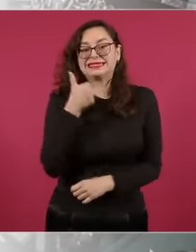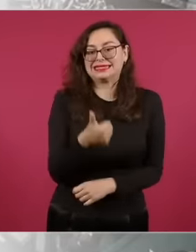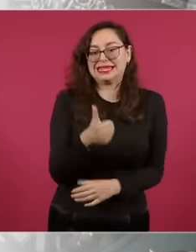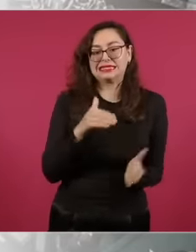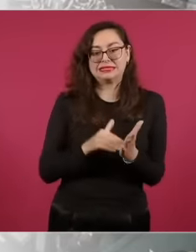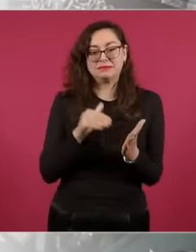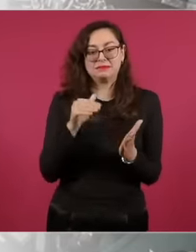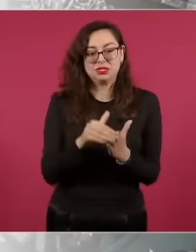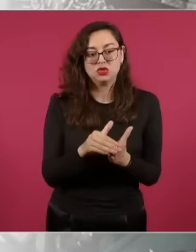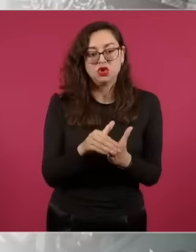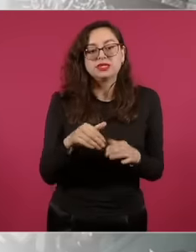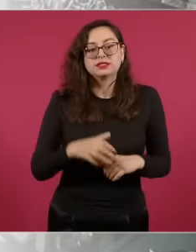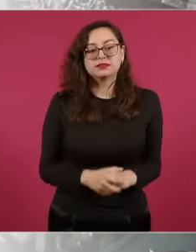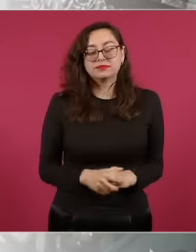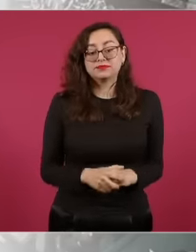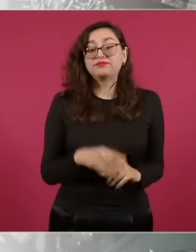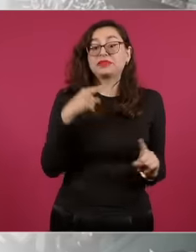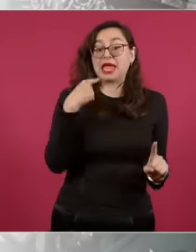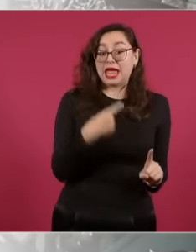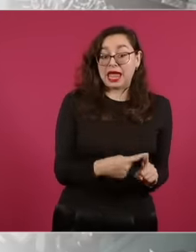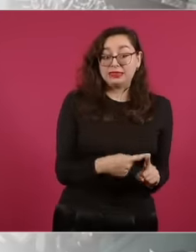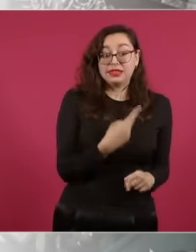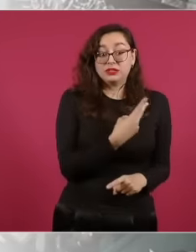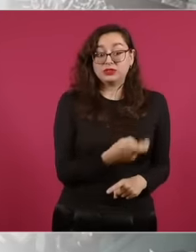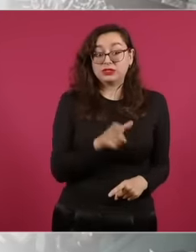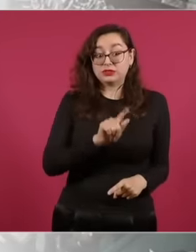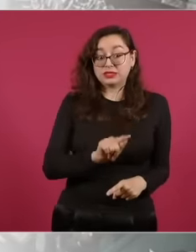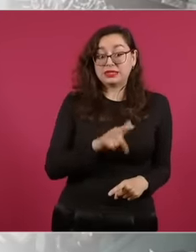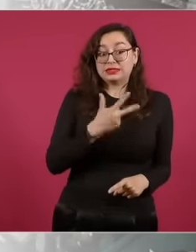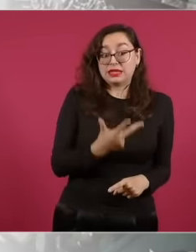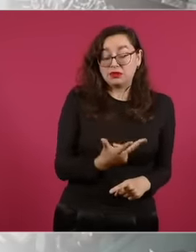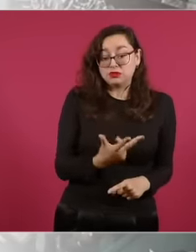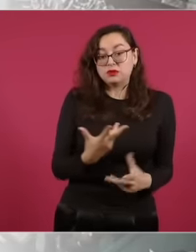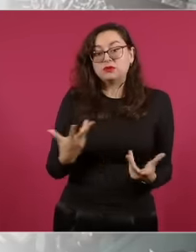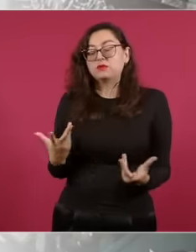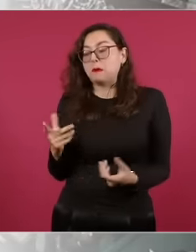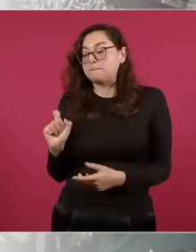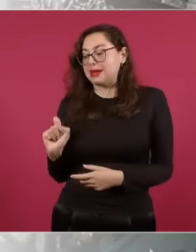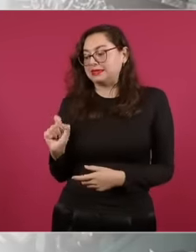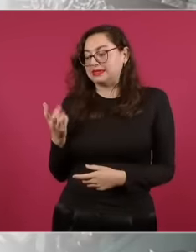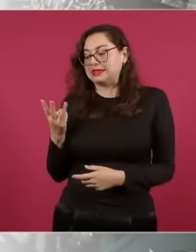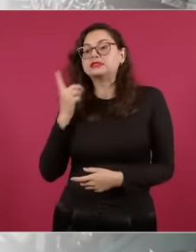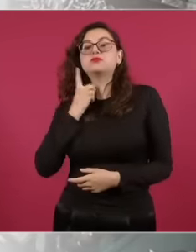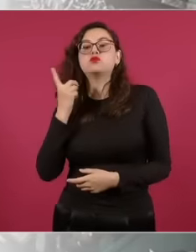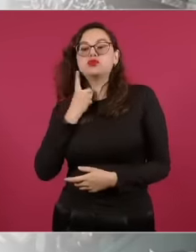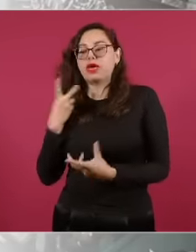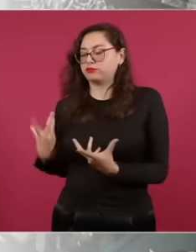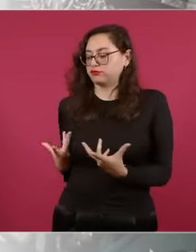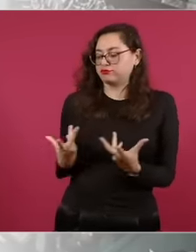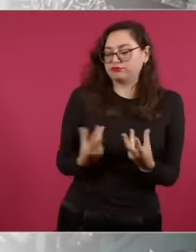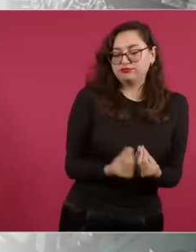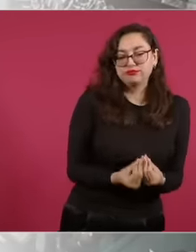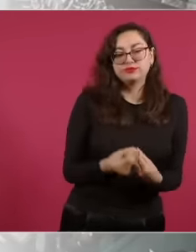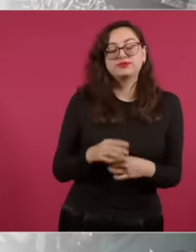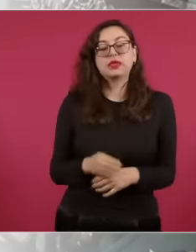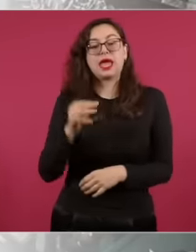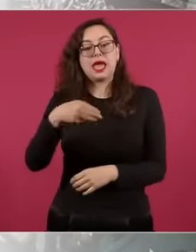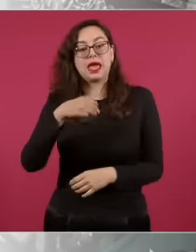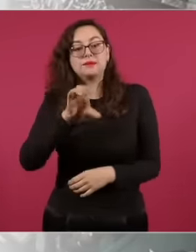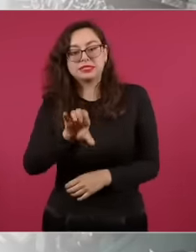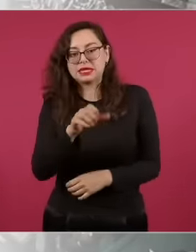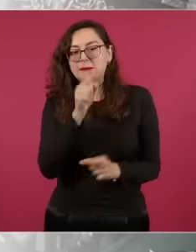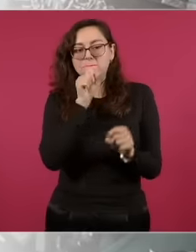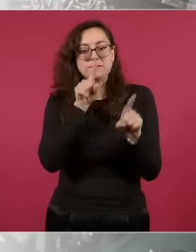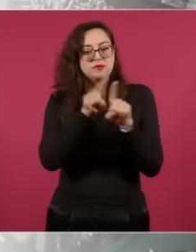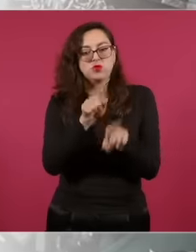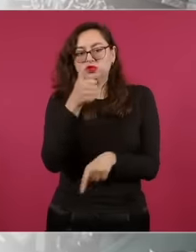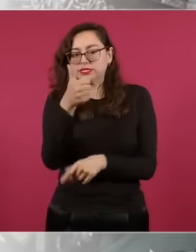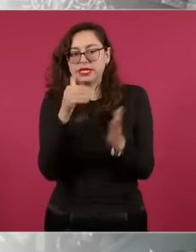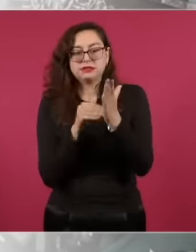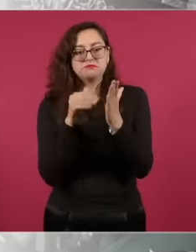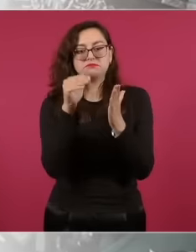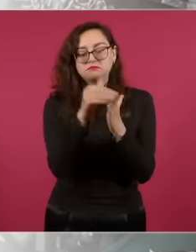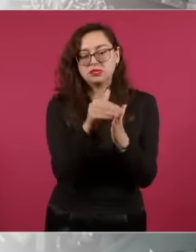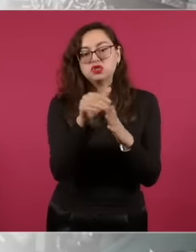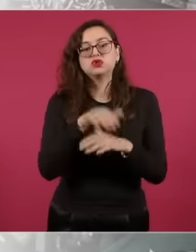3000 votes among the natural quotient it gets 23 deputies citizen movement 6 497,000 votes